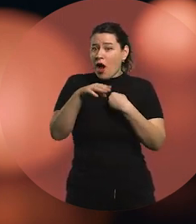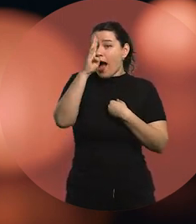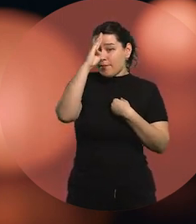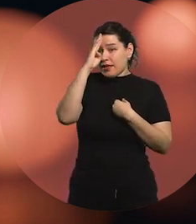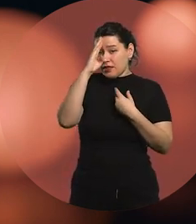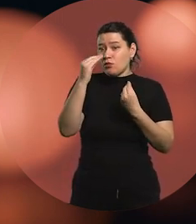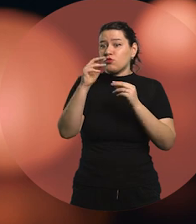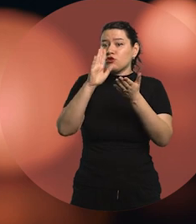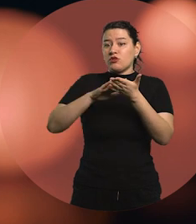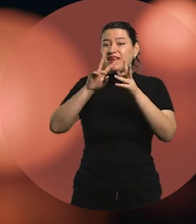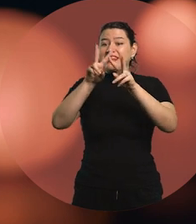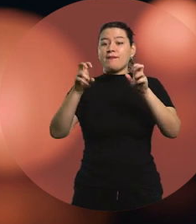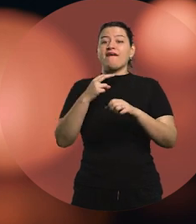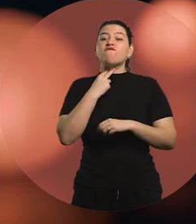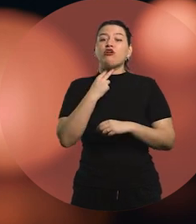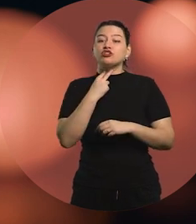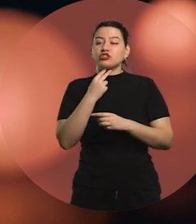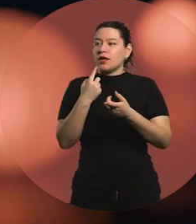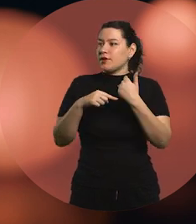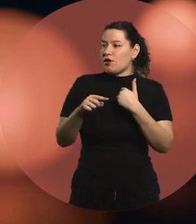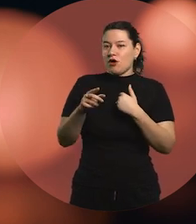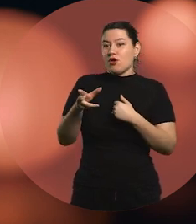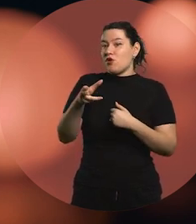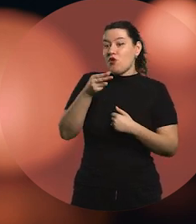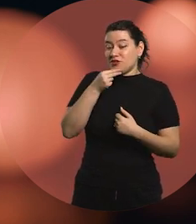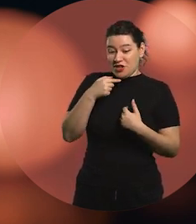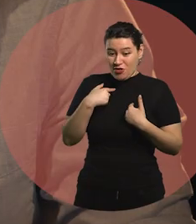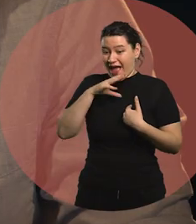I always like to say: "I learned a lot, even if it doesn't show".